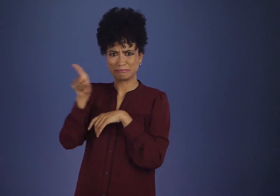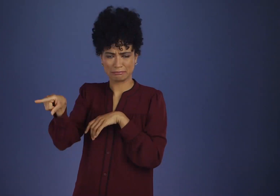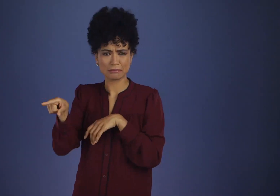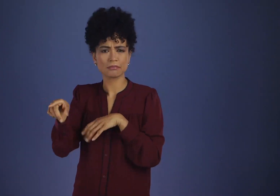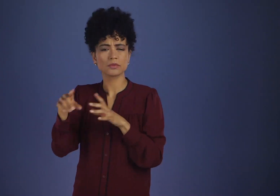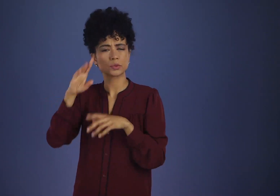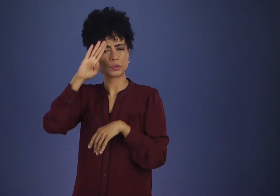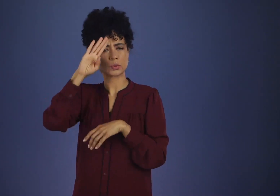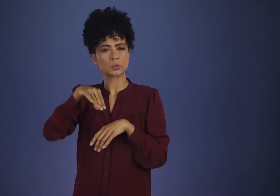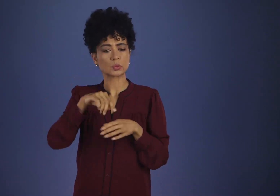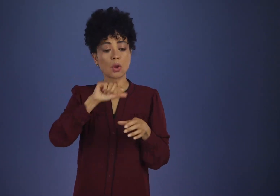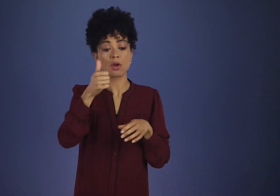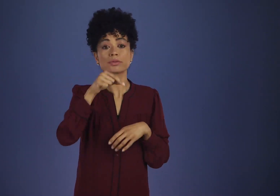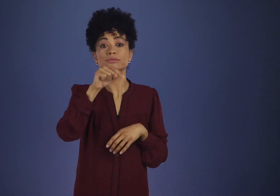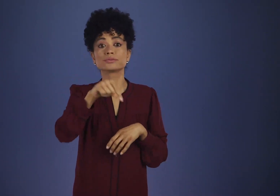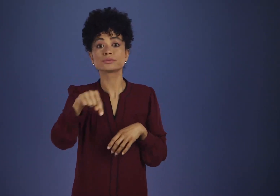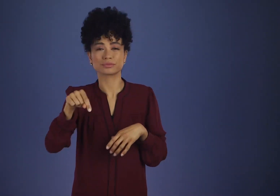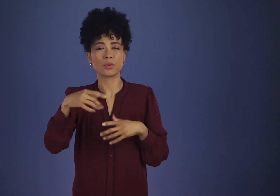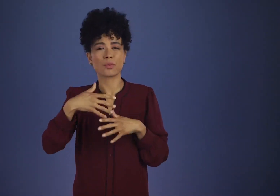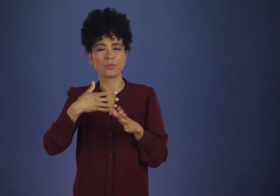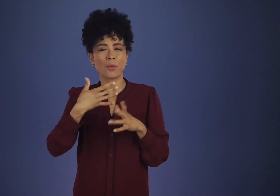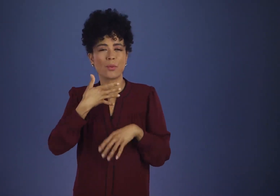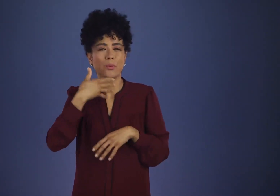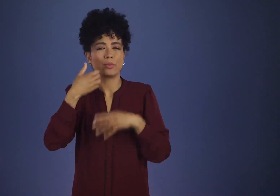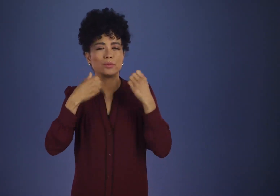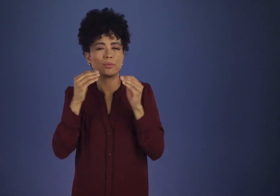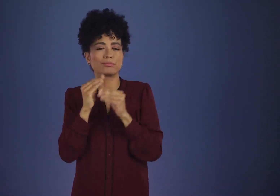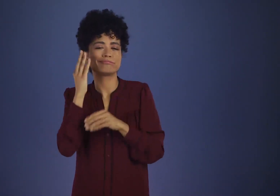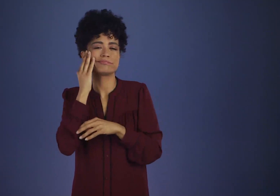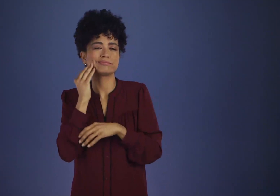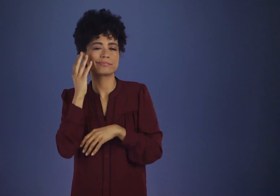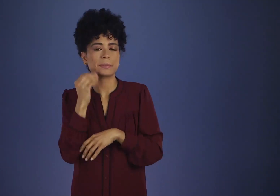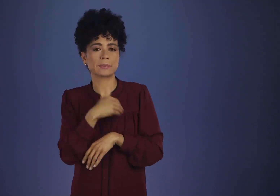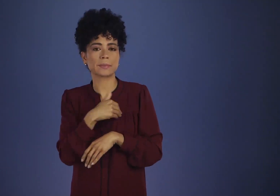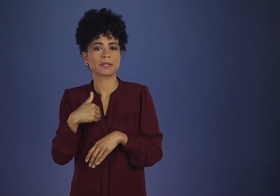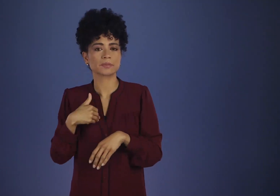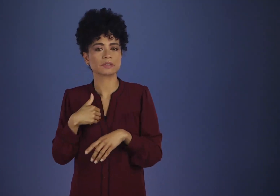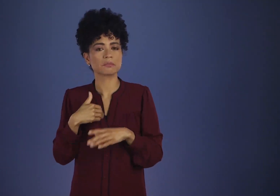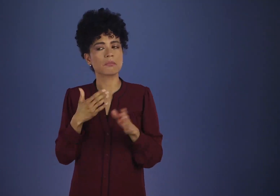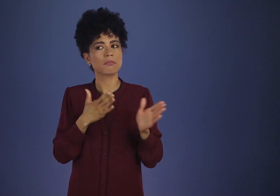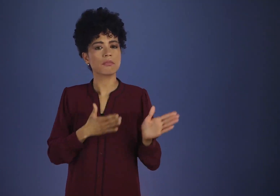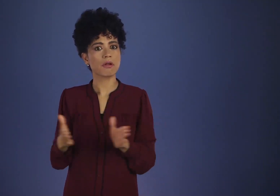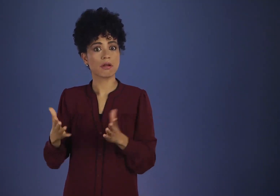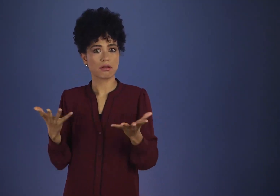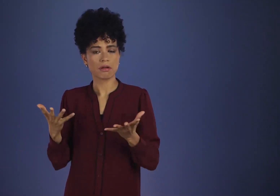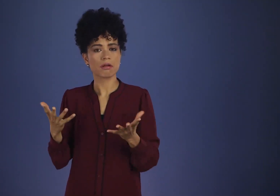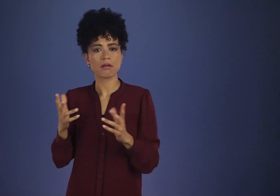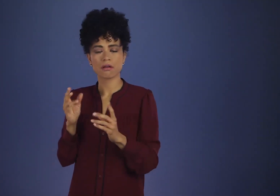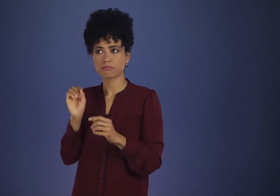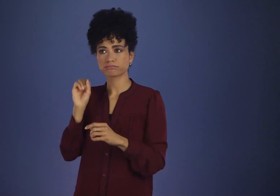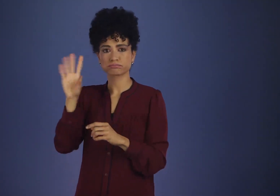They understood that the elders, just to nail things down good, were about to apply to the Foundation for a charter.